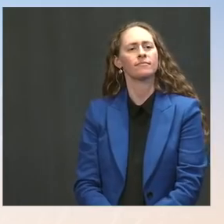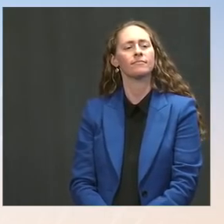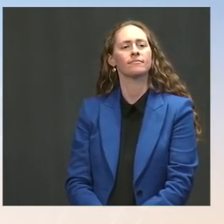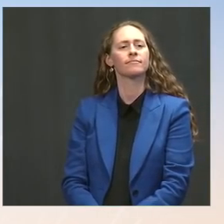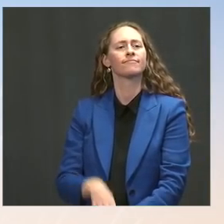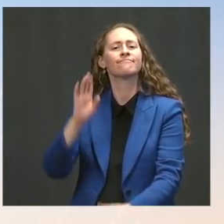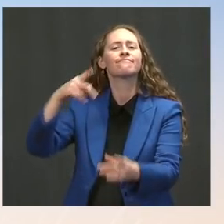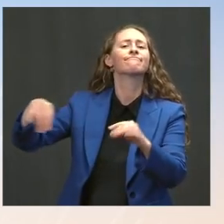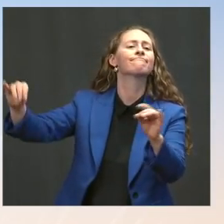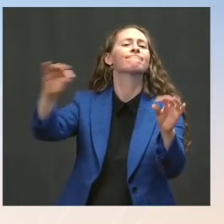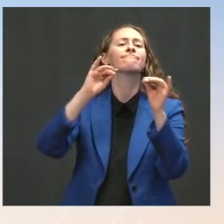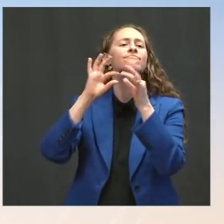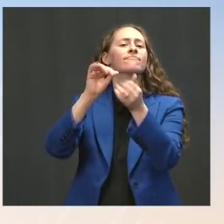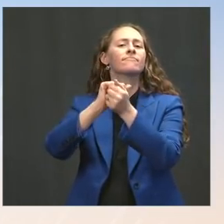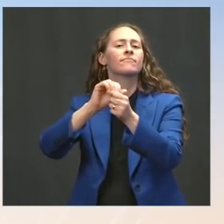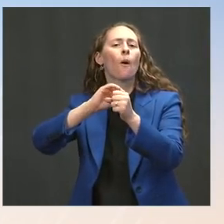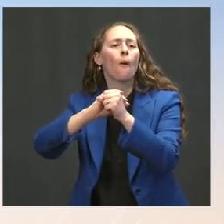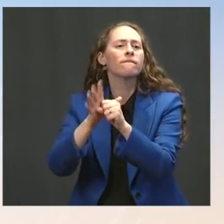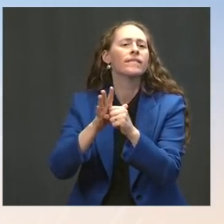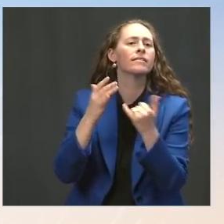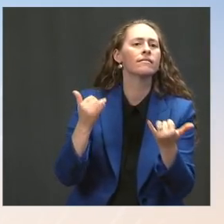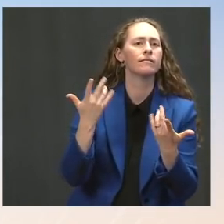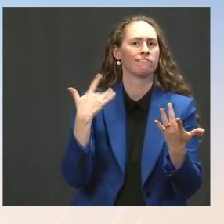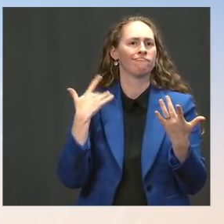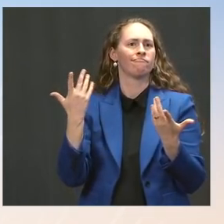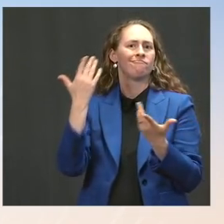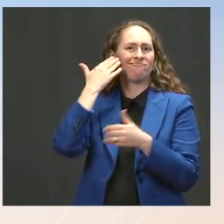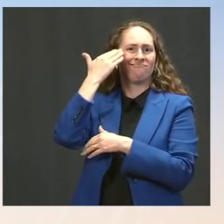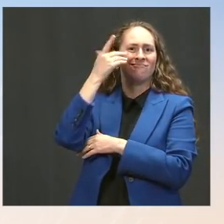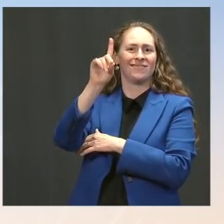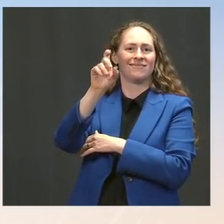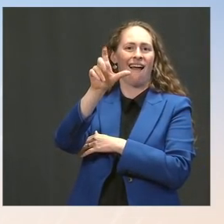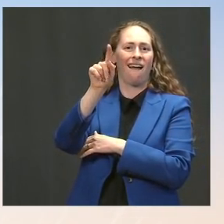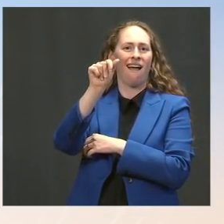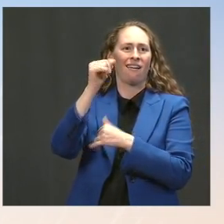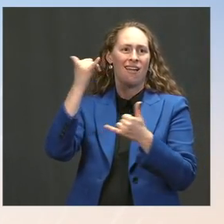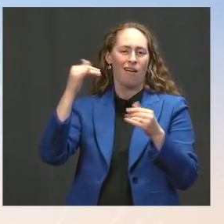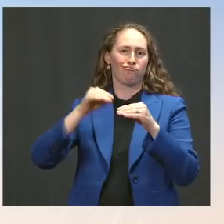that we're seeing are going to be, there might be some economic impacts.